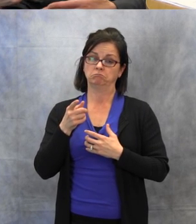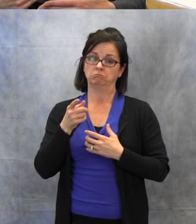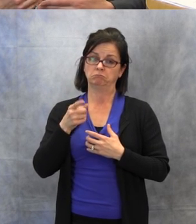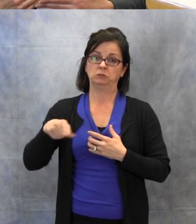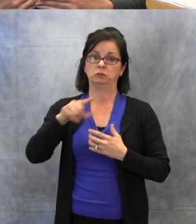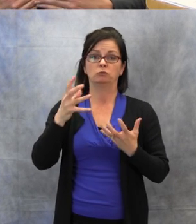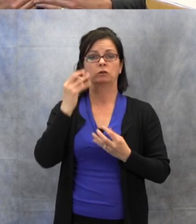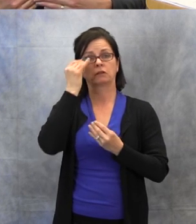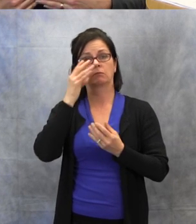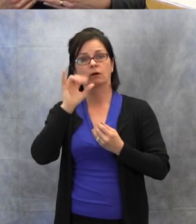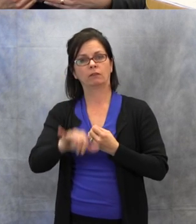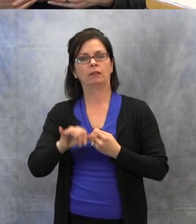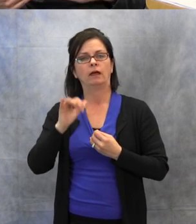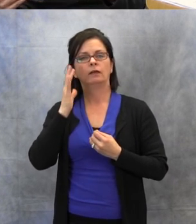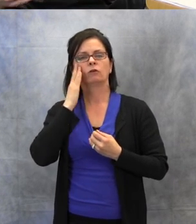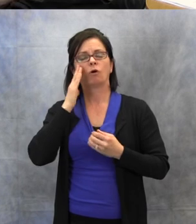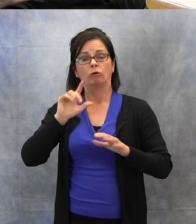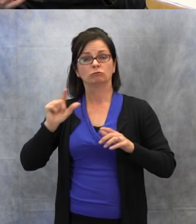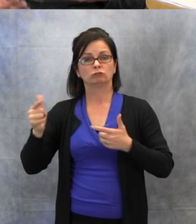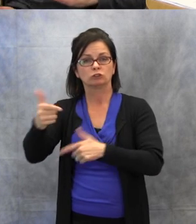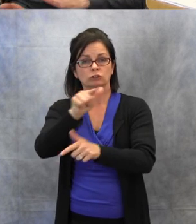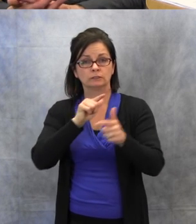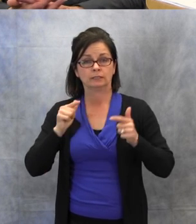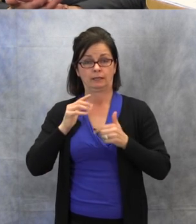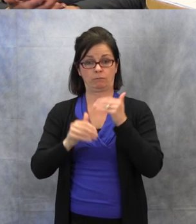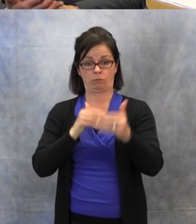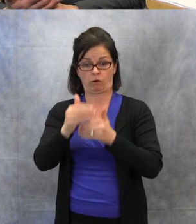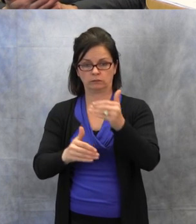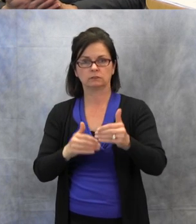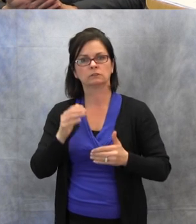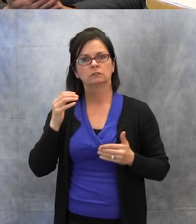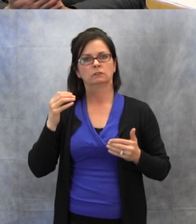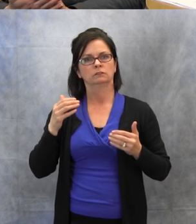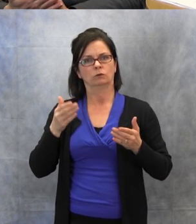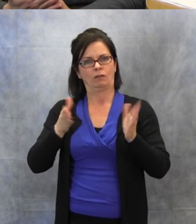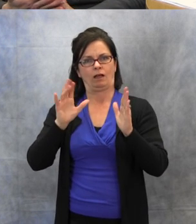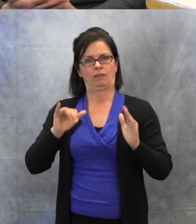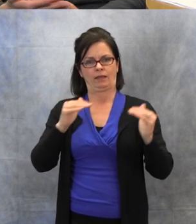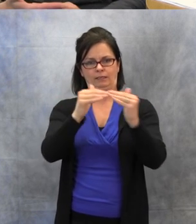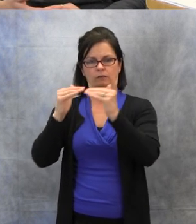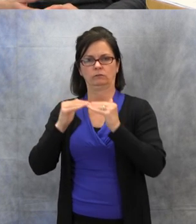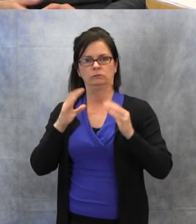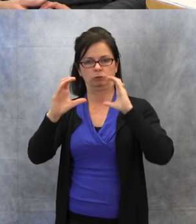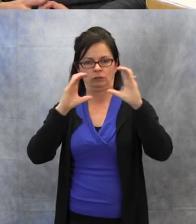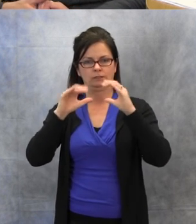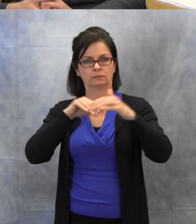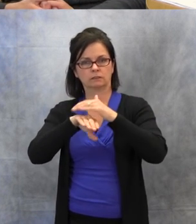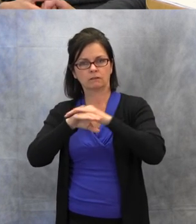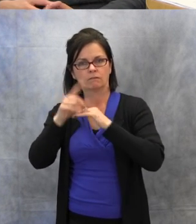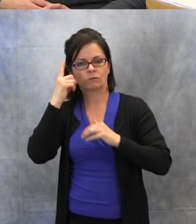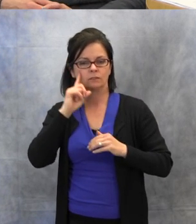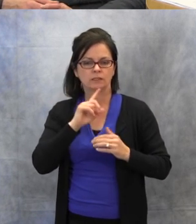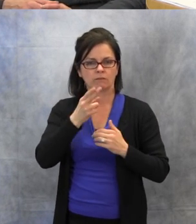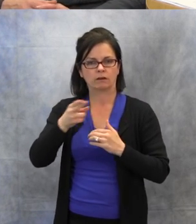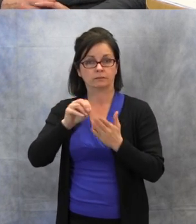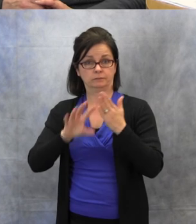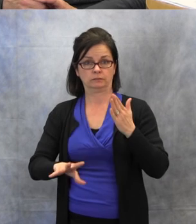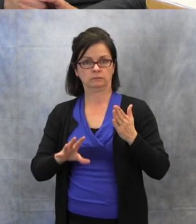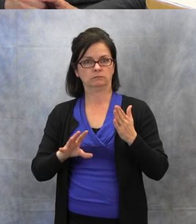process to allow that equal communication access for the Deaf and hard of hearing students,